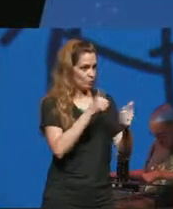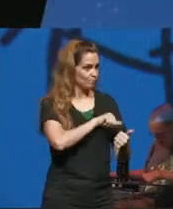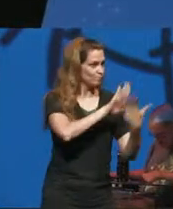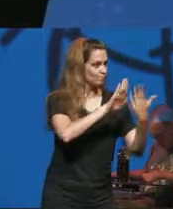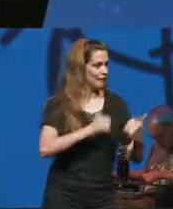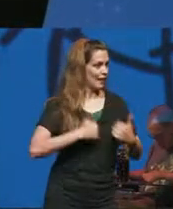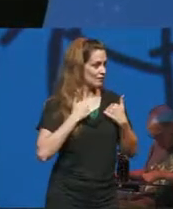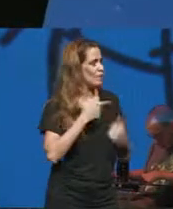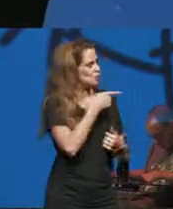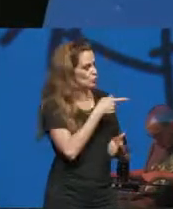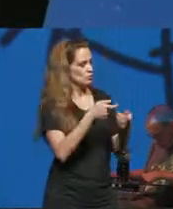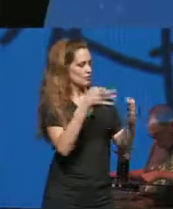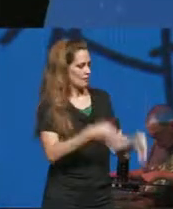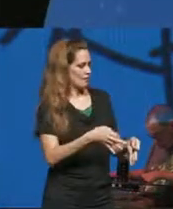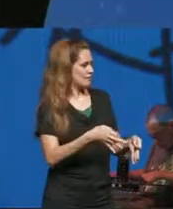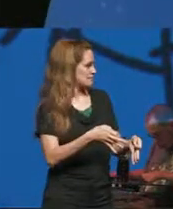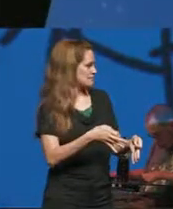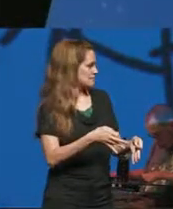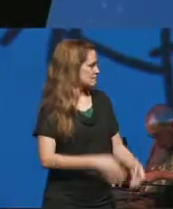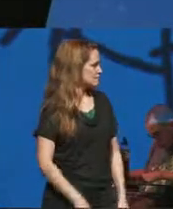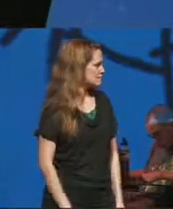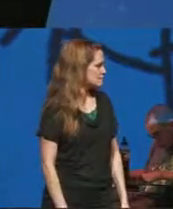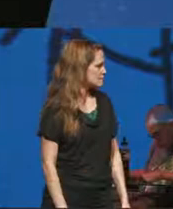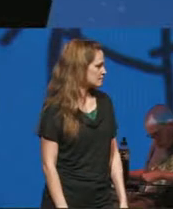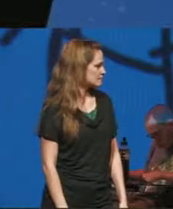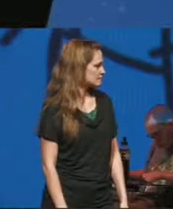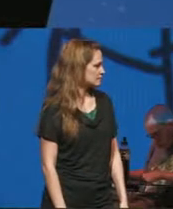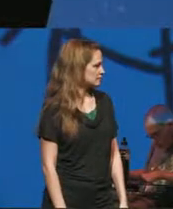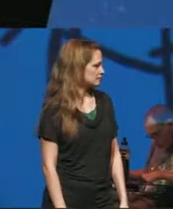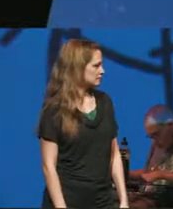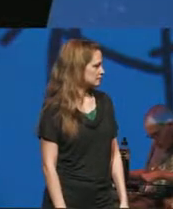you were in control who would have ever thought you would be the first person I